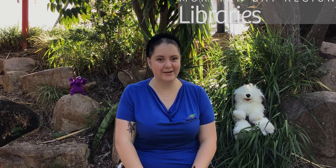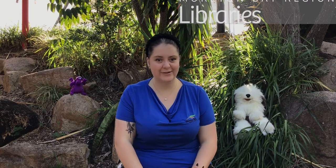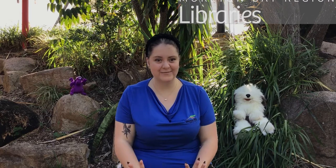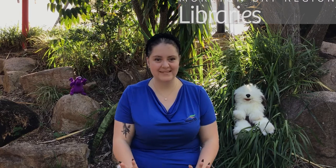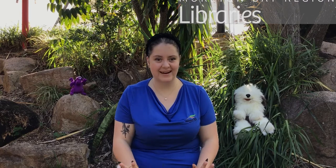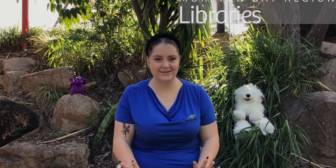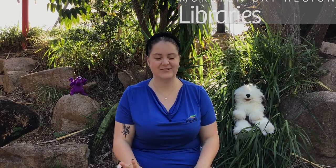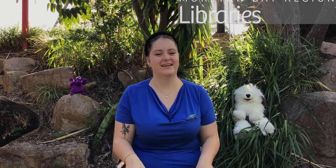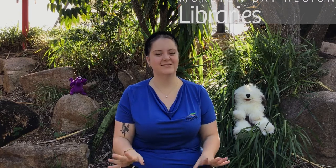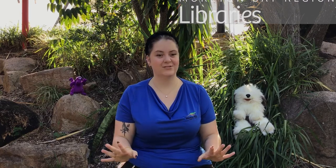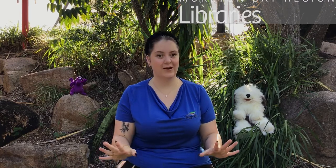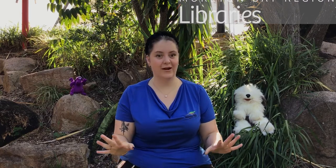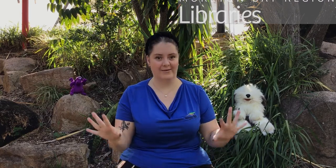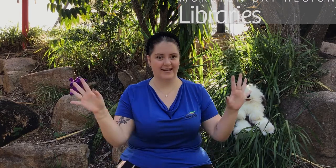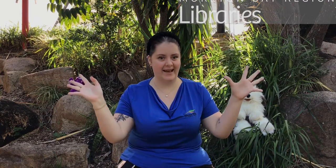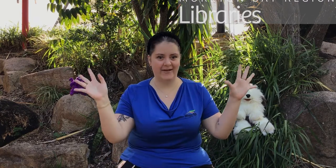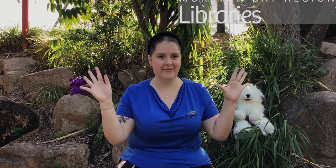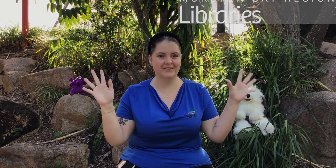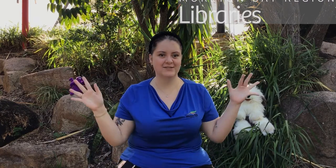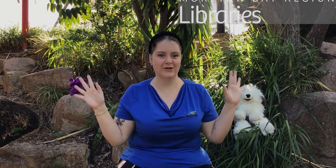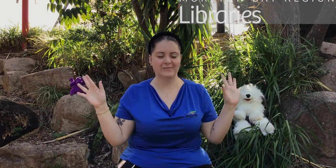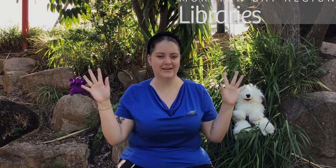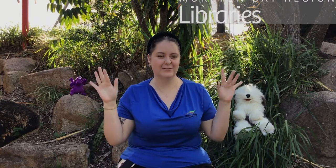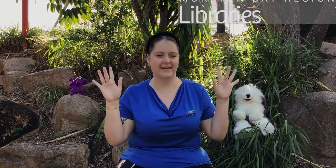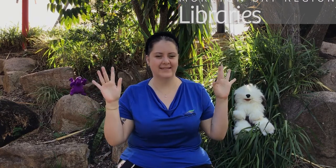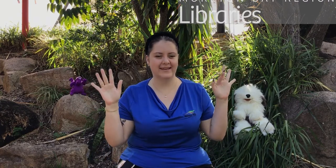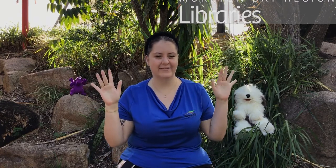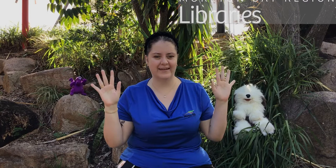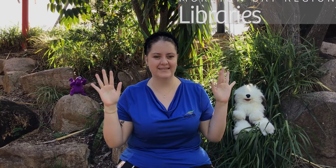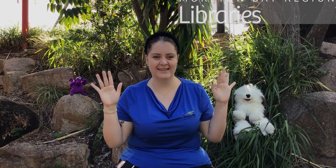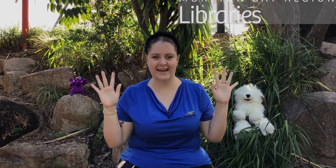acknowledgement to country. So I'm going to get everyone to show me their twinkling fingers like